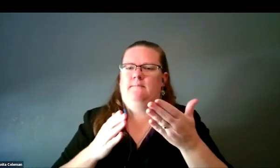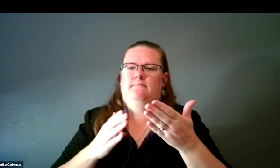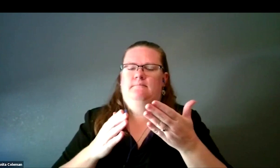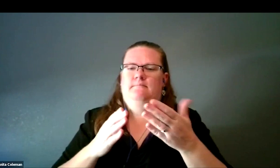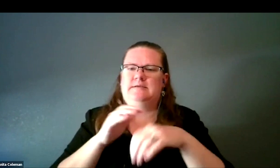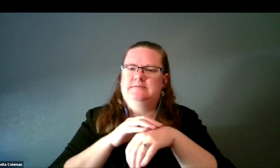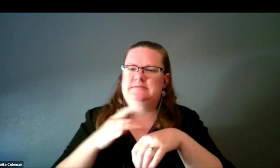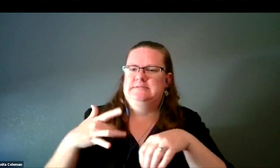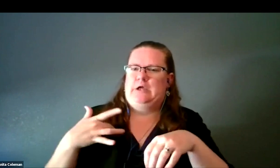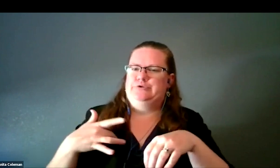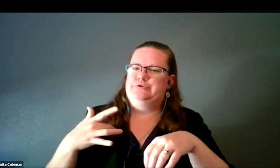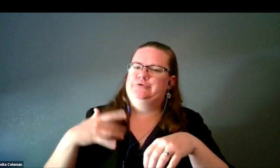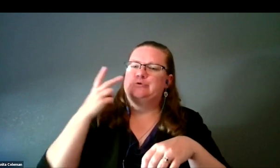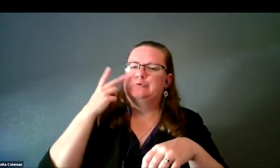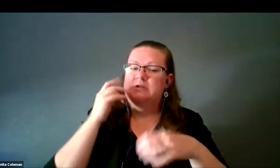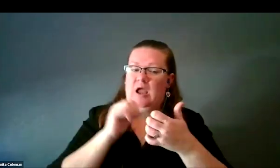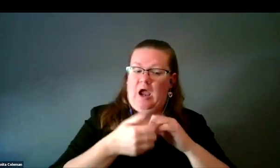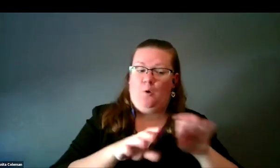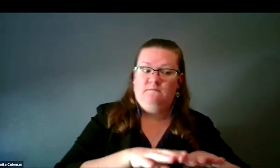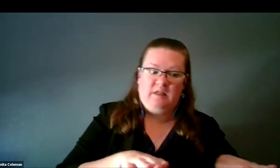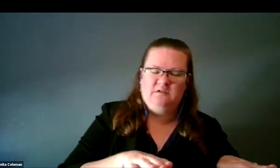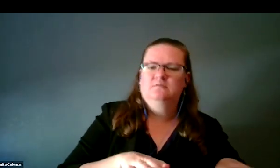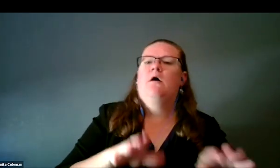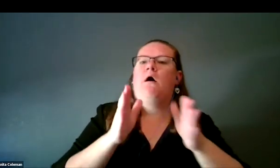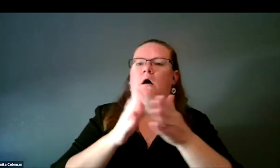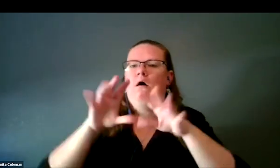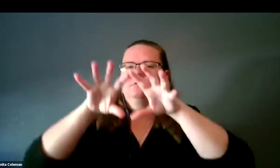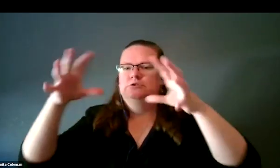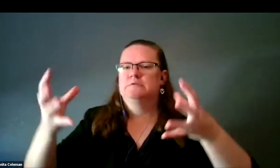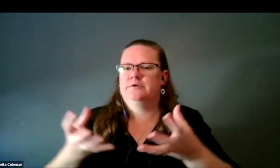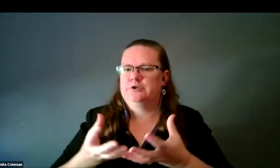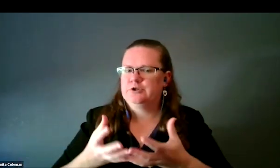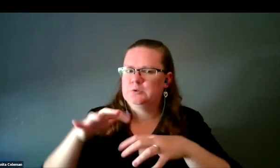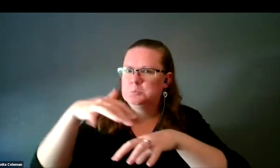how they would go not only a flat surface but on a spherical surface.